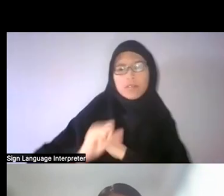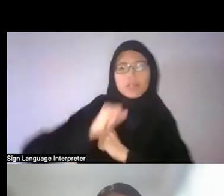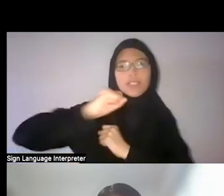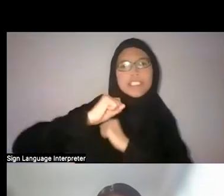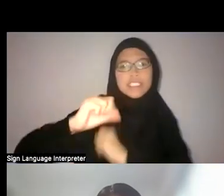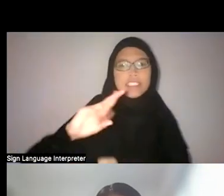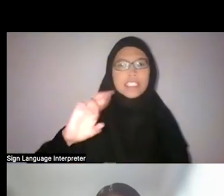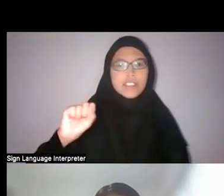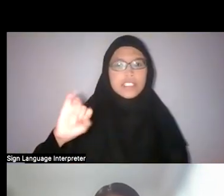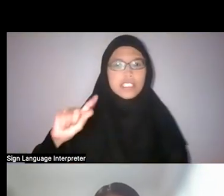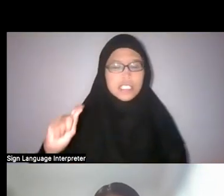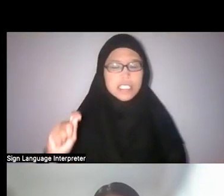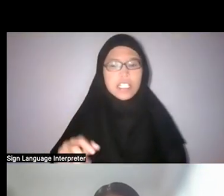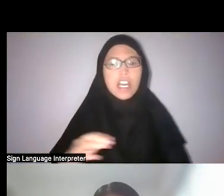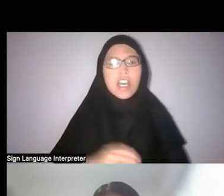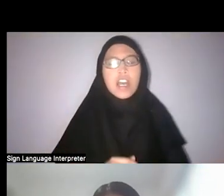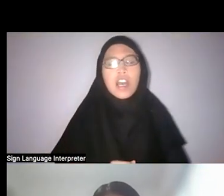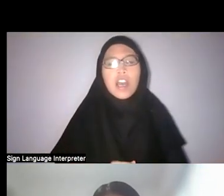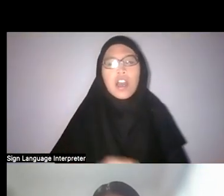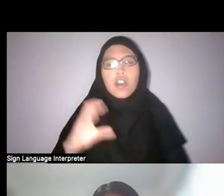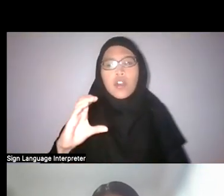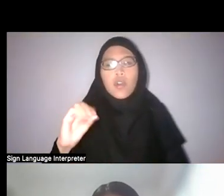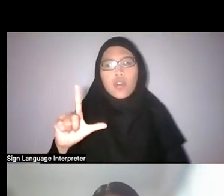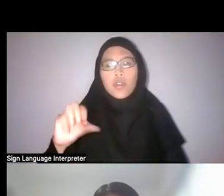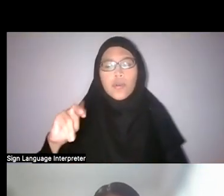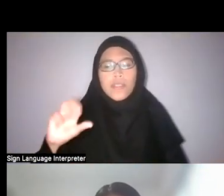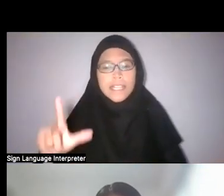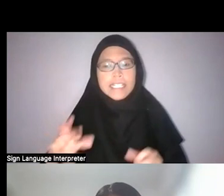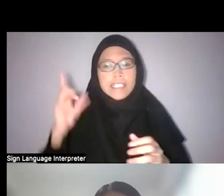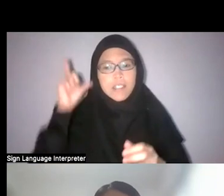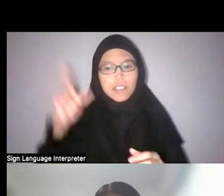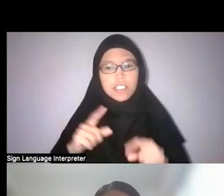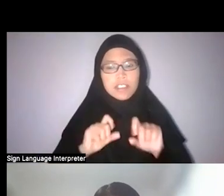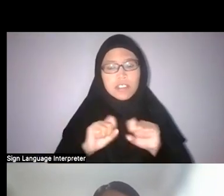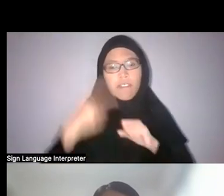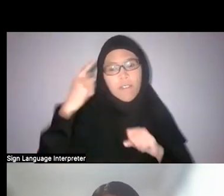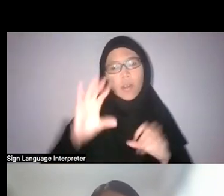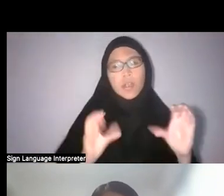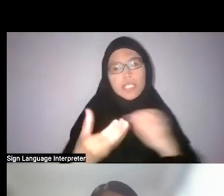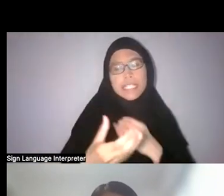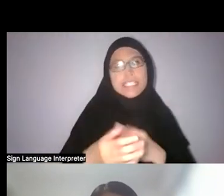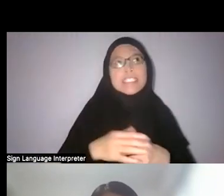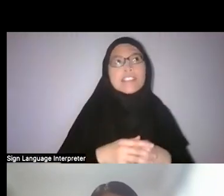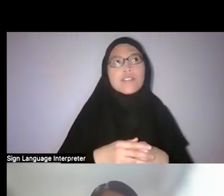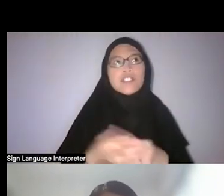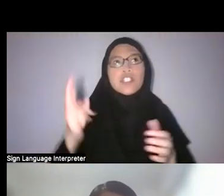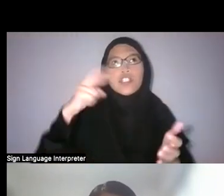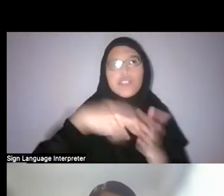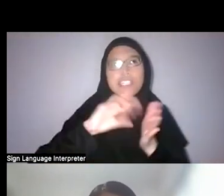In your case, it really was redefining the relationship with the natural in many ways. So...